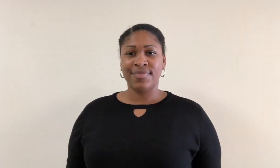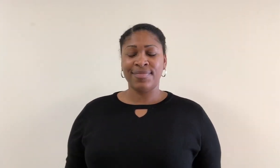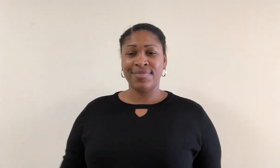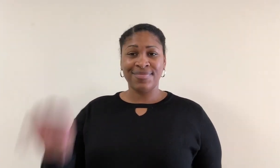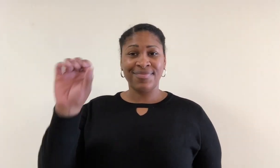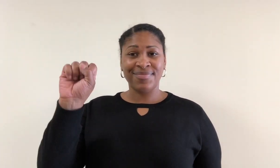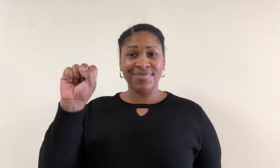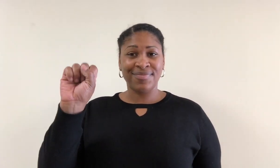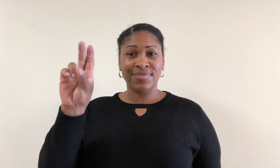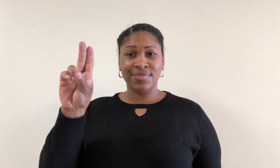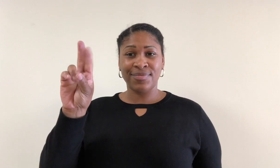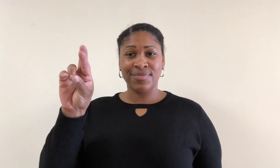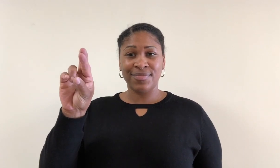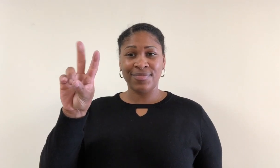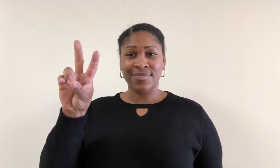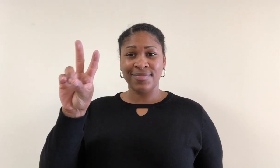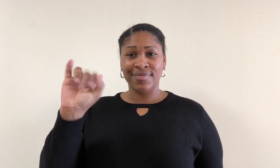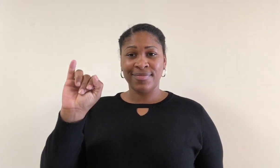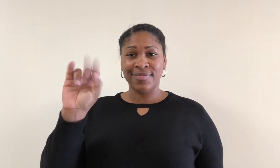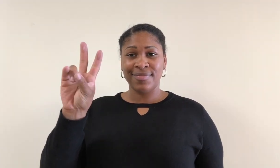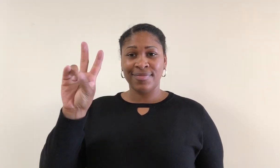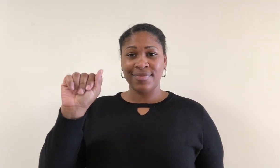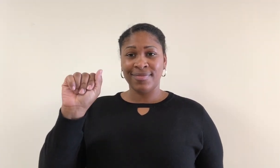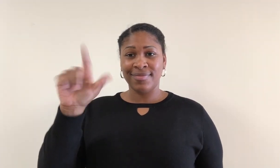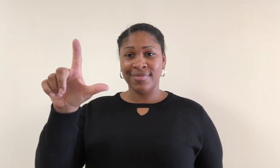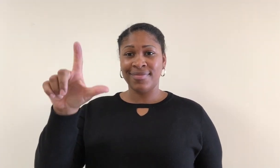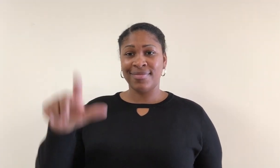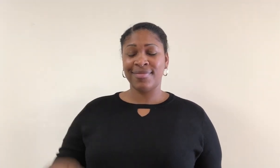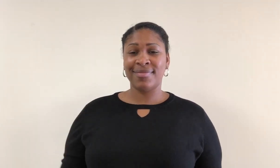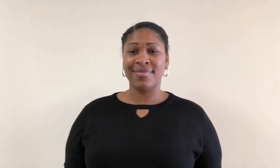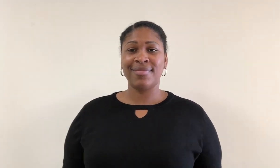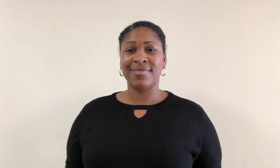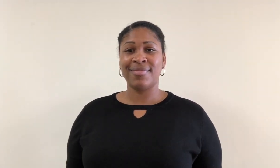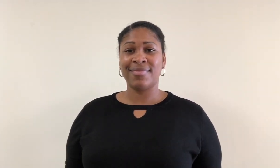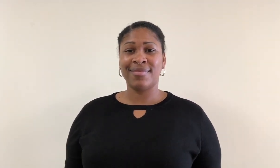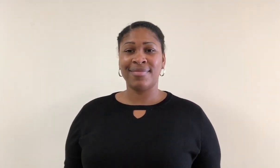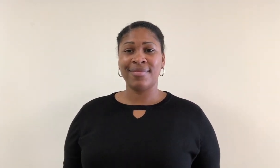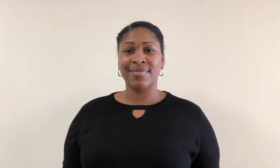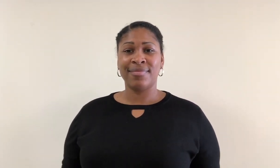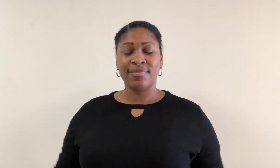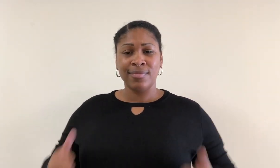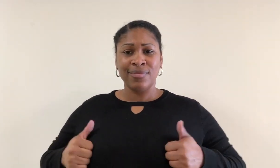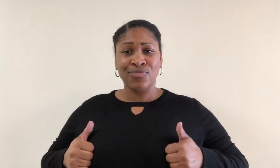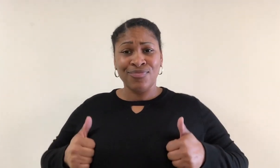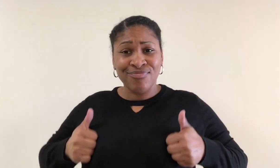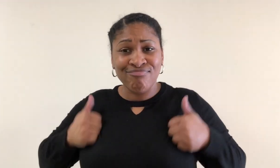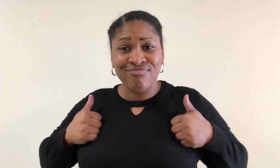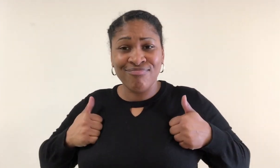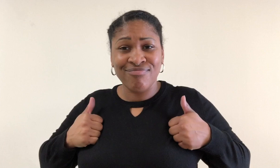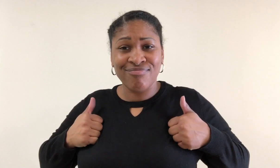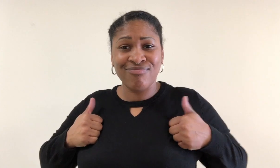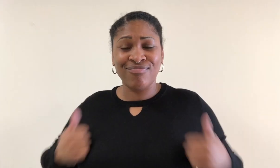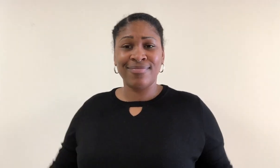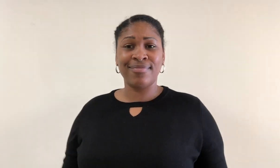Survival